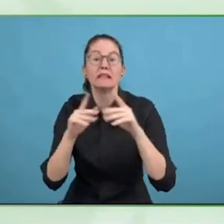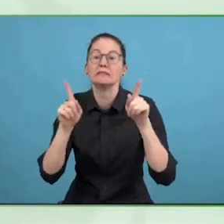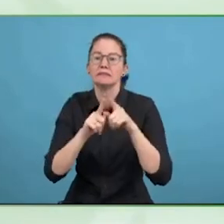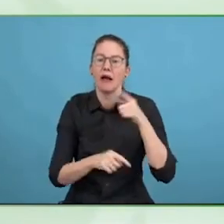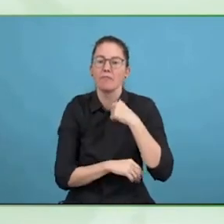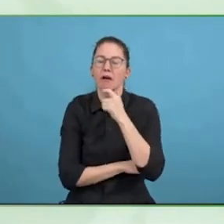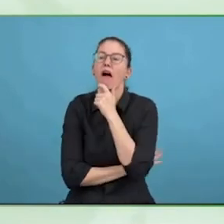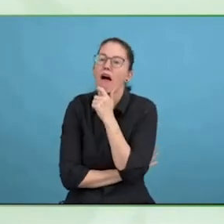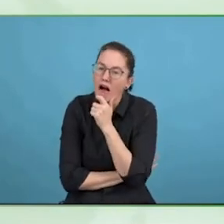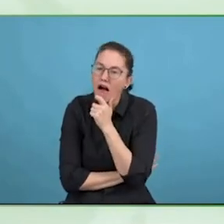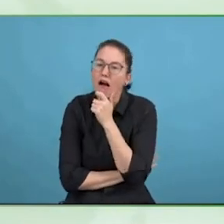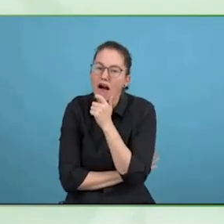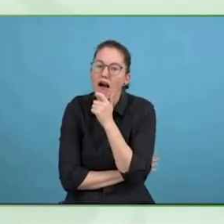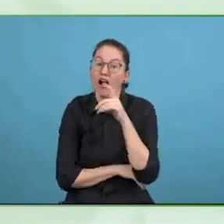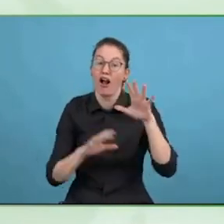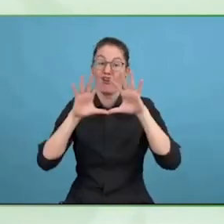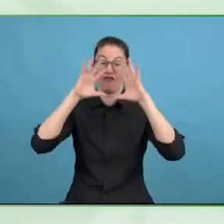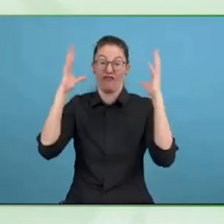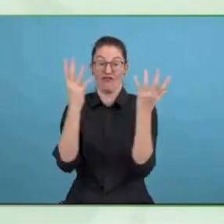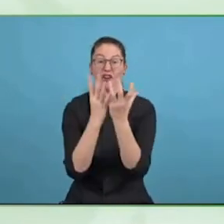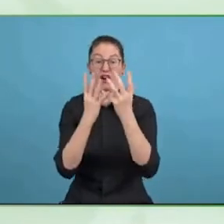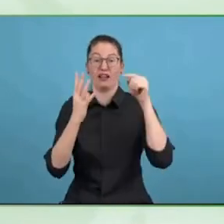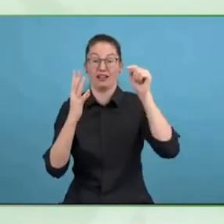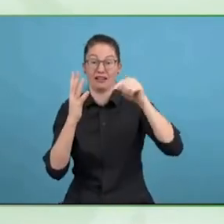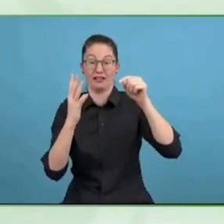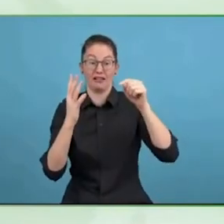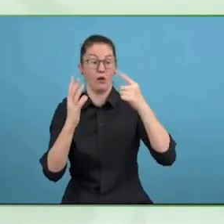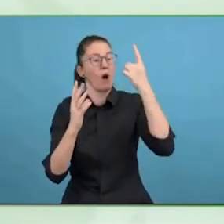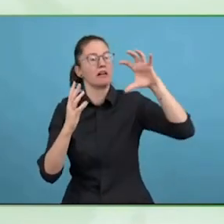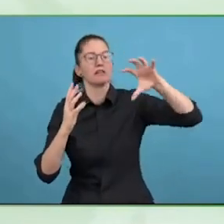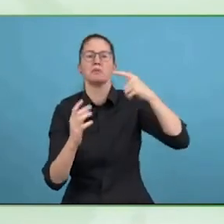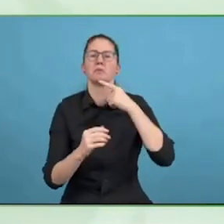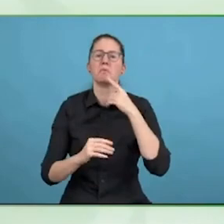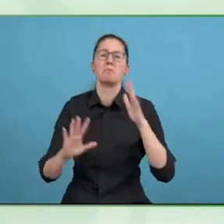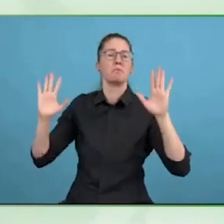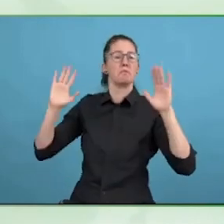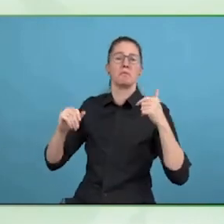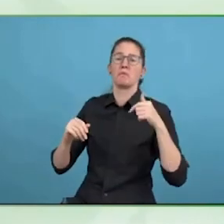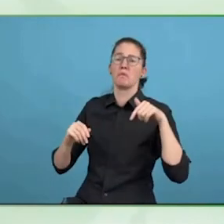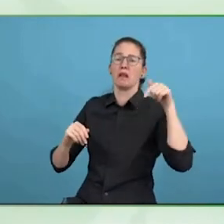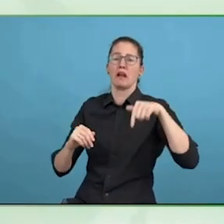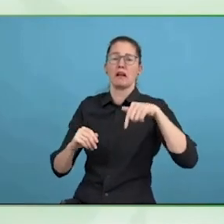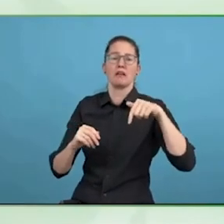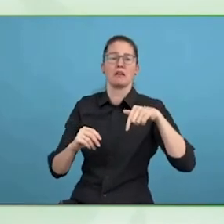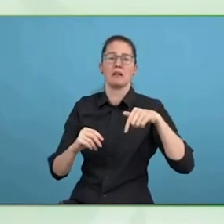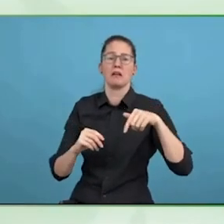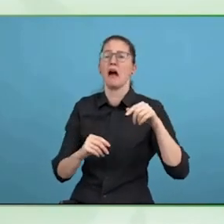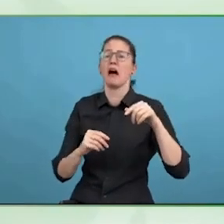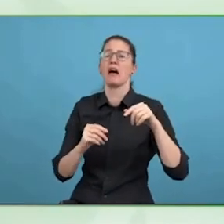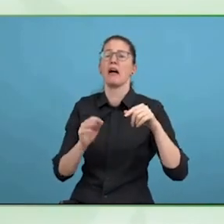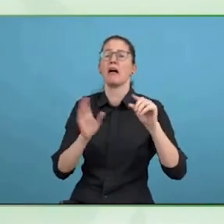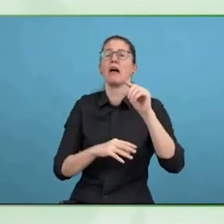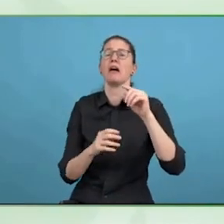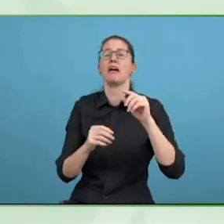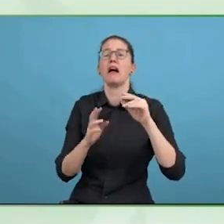What is the impact? Policies are being influenced, and hopefully established and changed, based on the results.